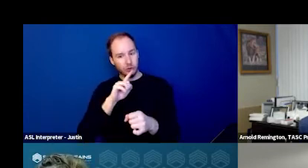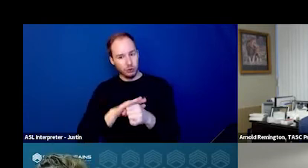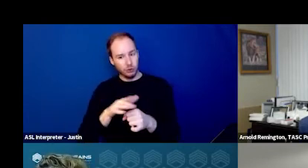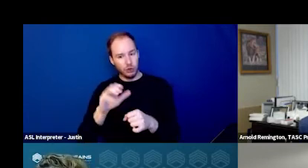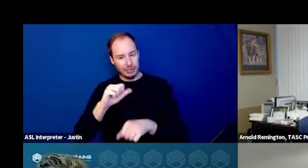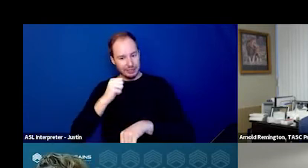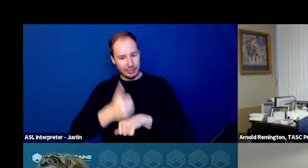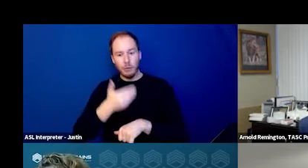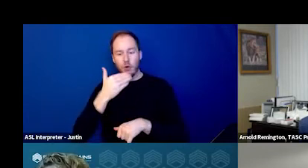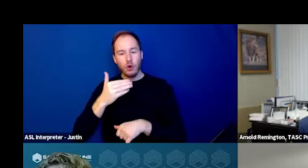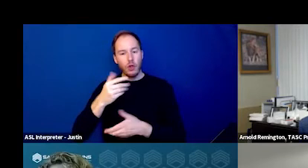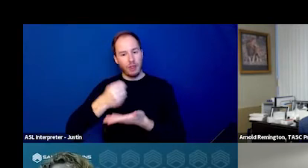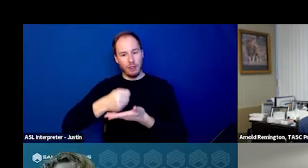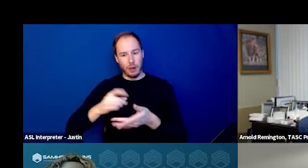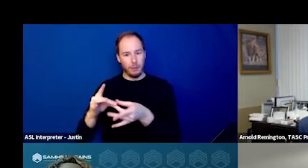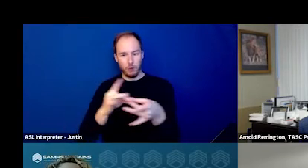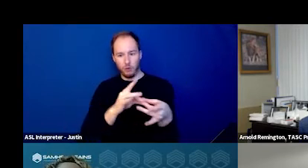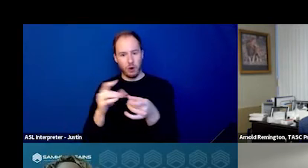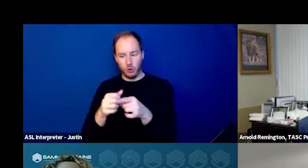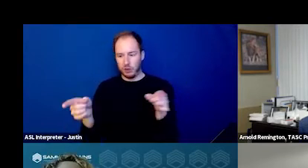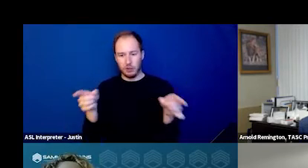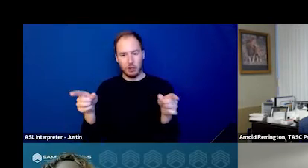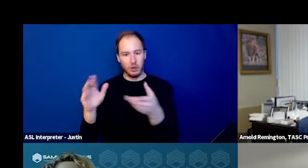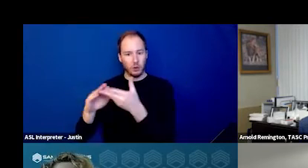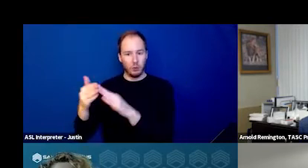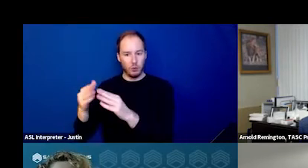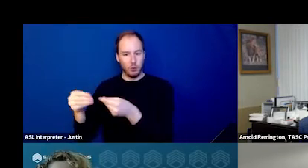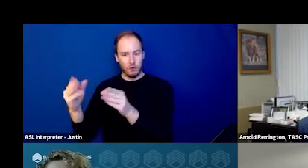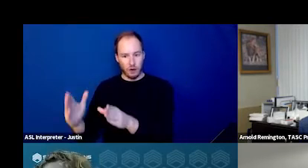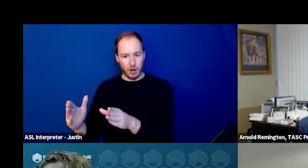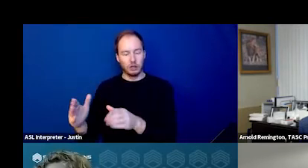with the community provider. We know from research,